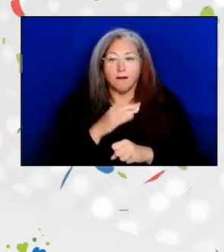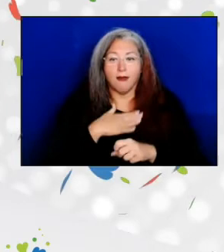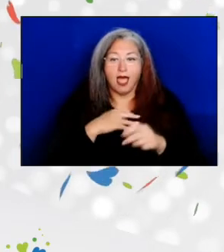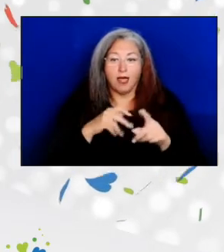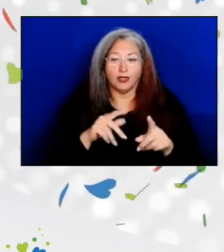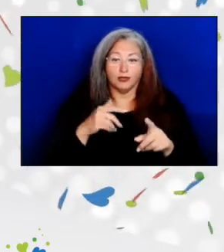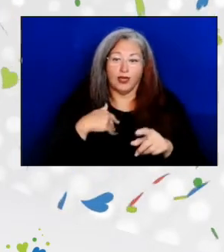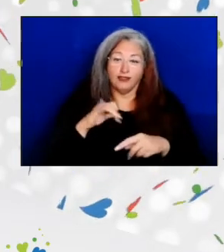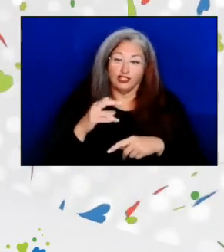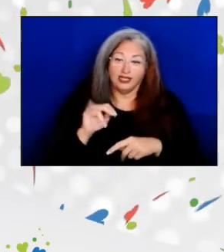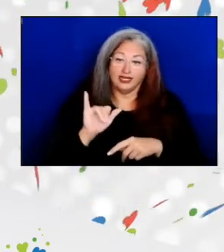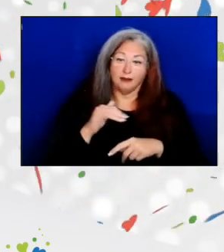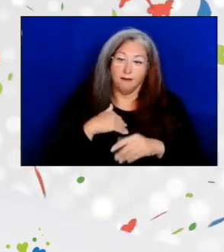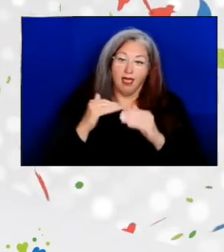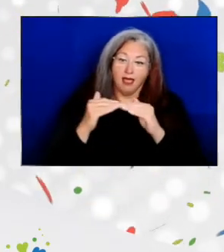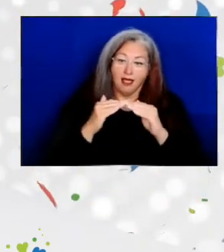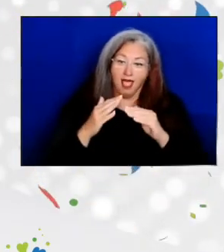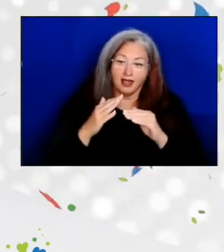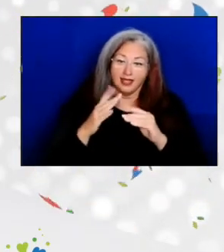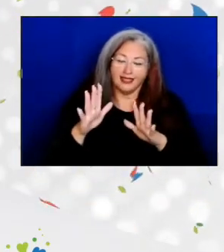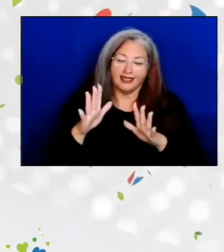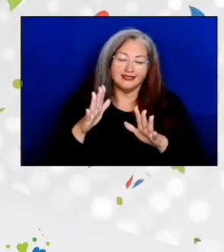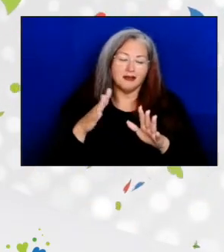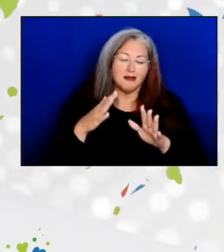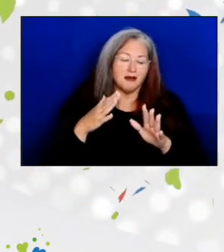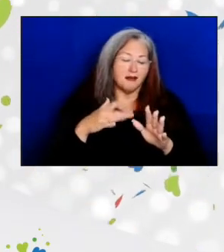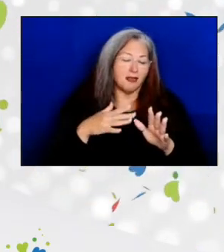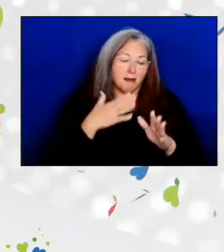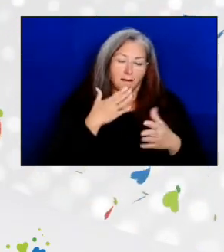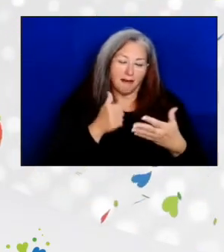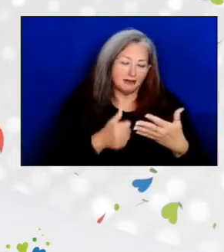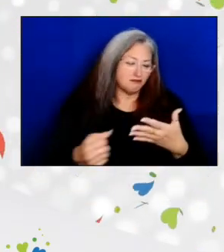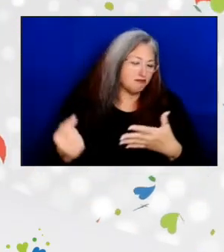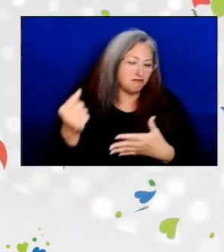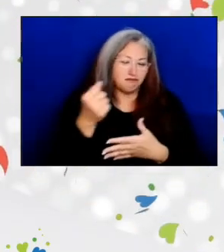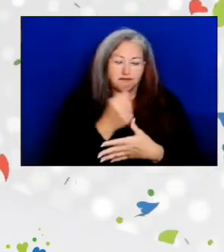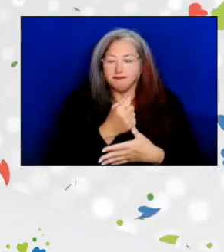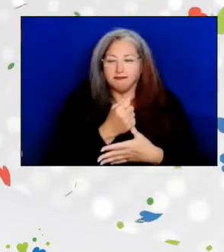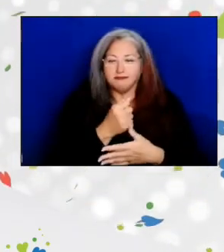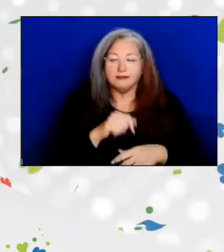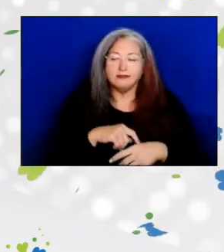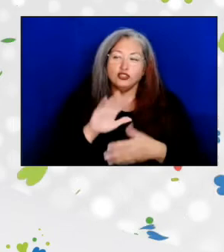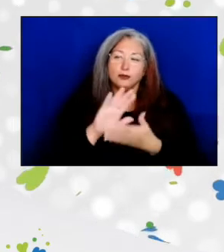as a colleague tops the list. Jean has become a mentor to me,